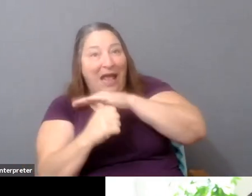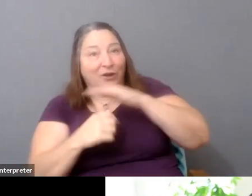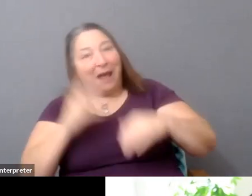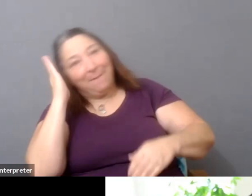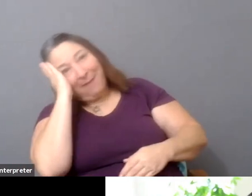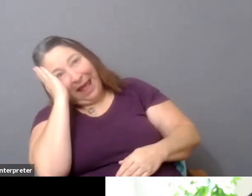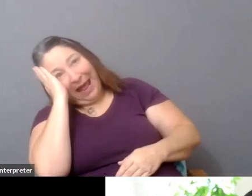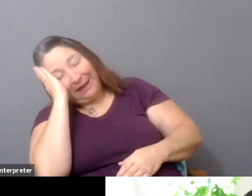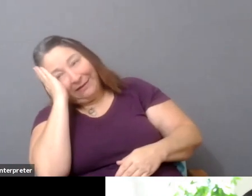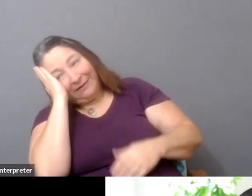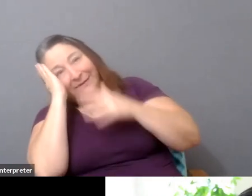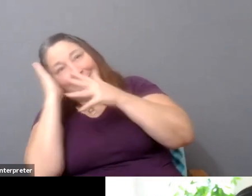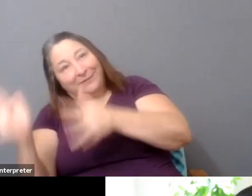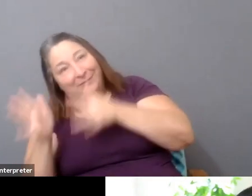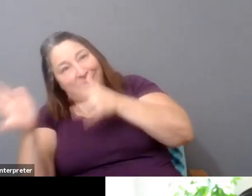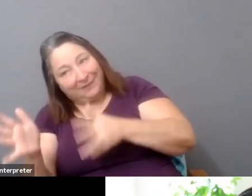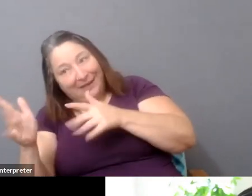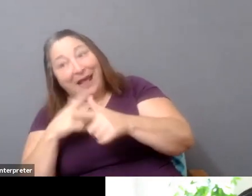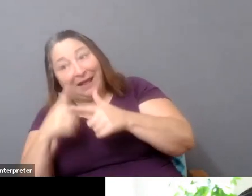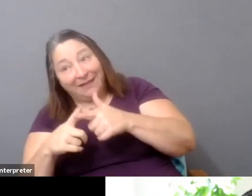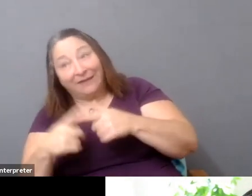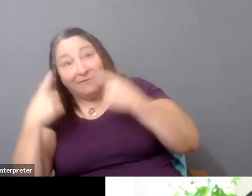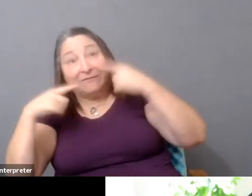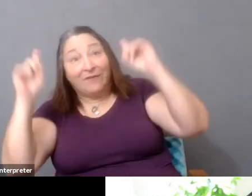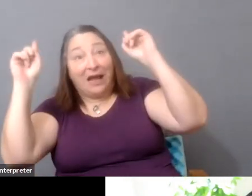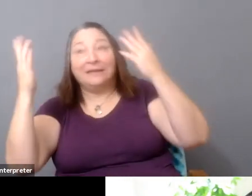were able to actually sell them at shows and potentially make money off of that.